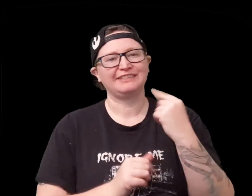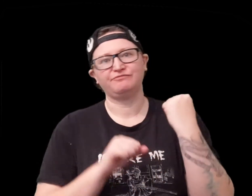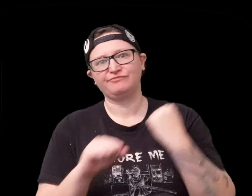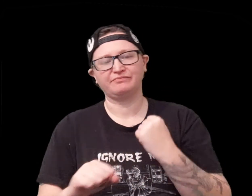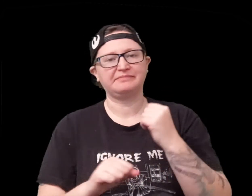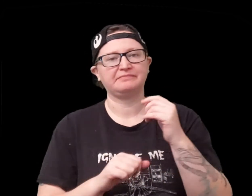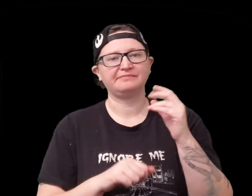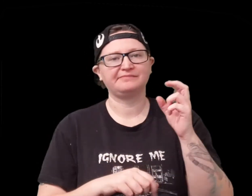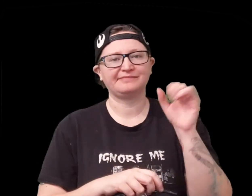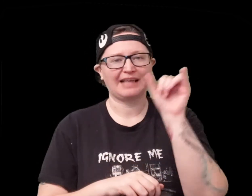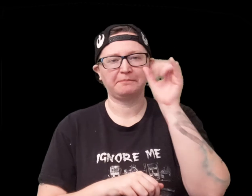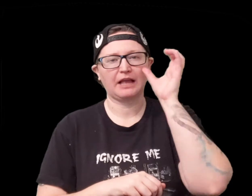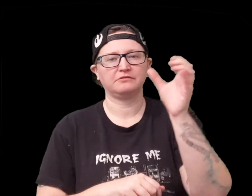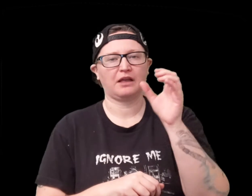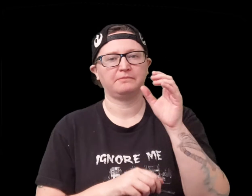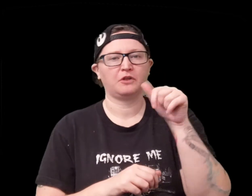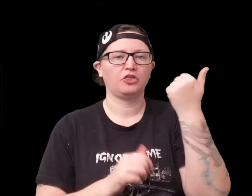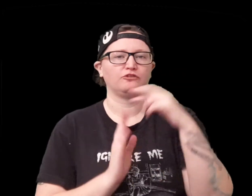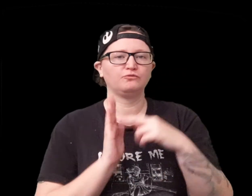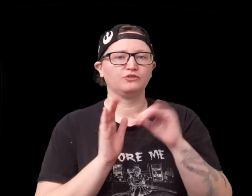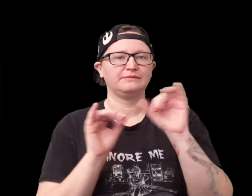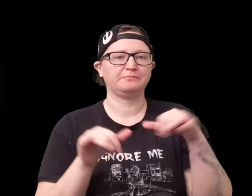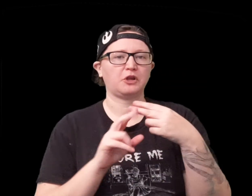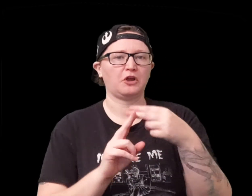so I was as I was reading through the rules I noticed it was similar to another